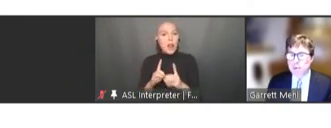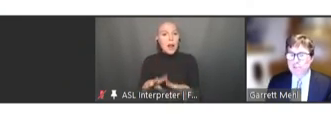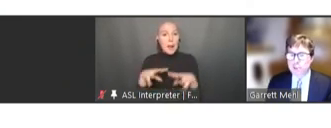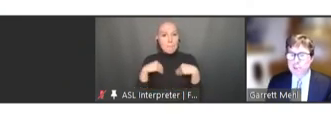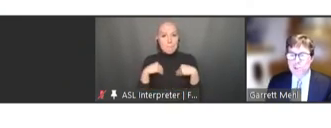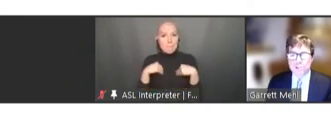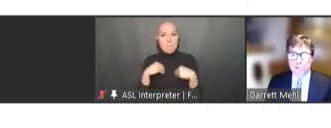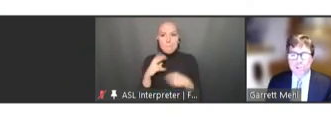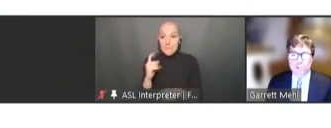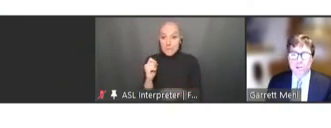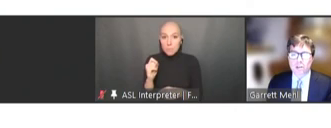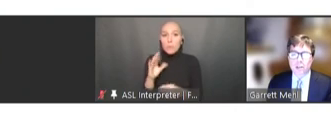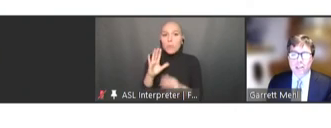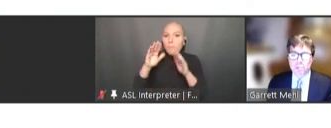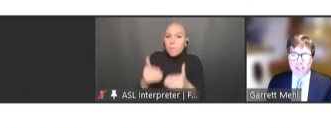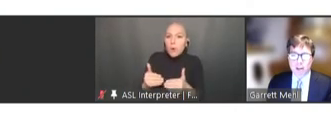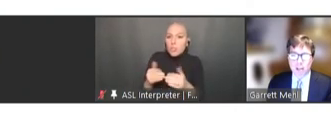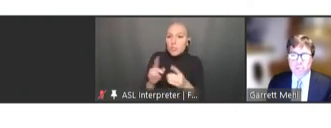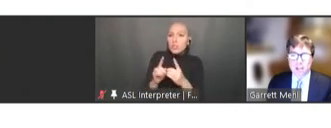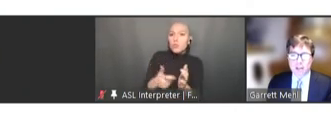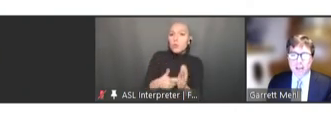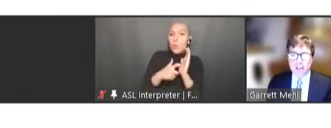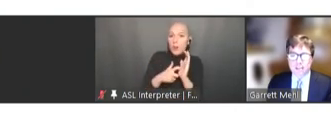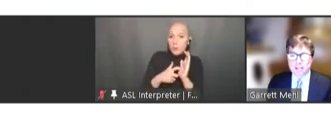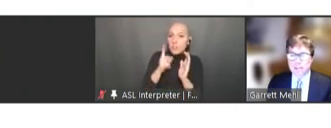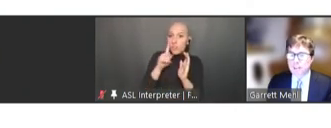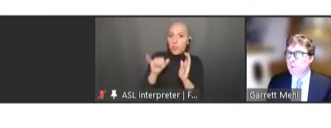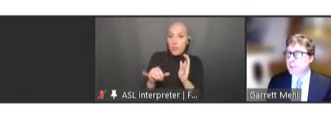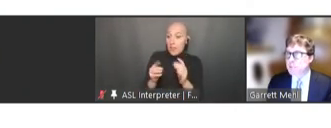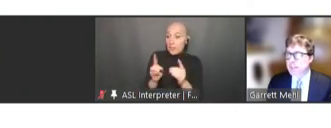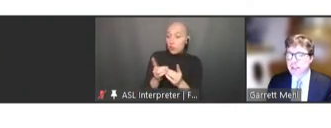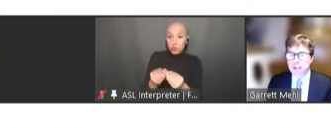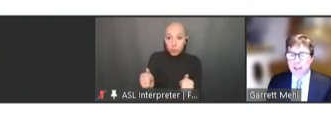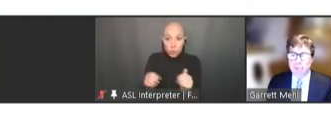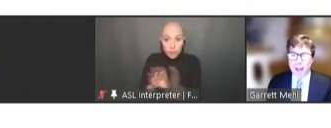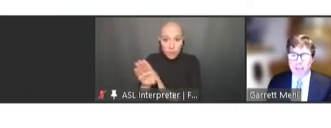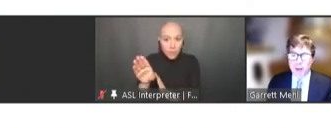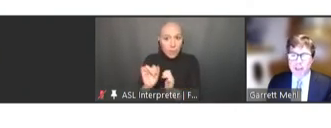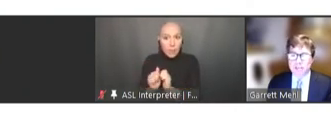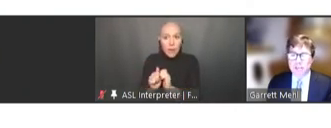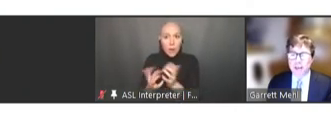for a digital solution to be developed consistently with expected care pathways,